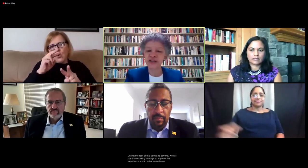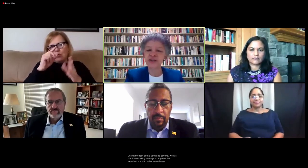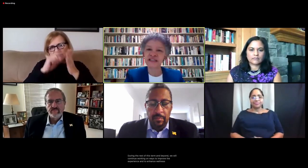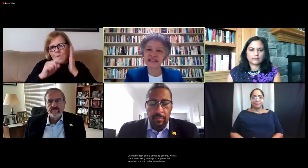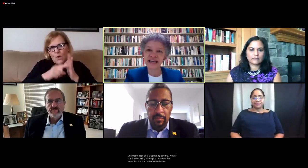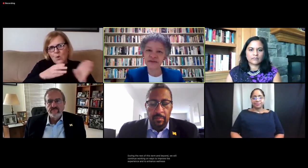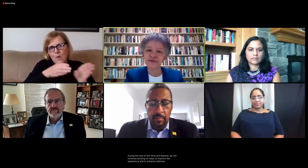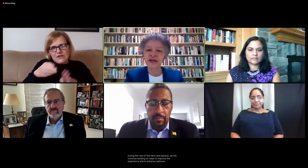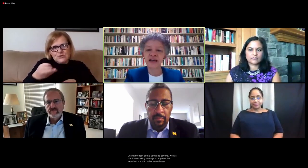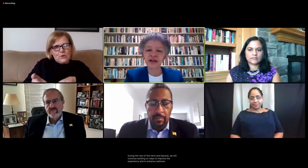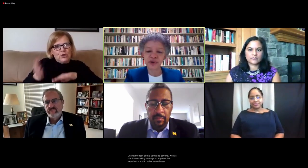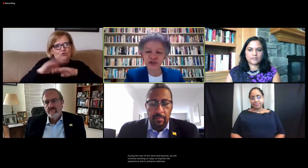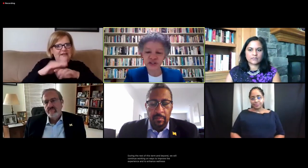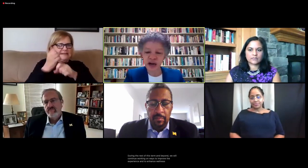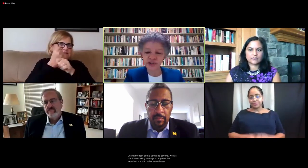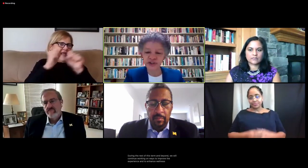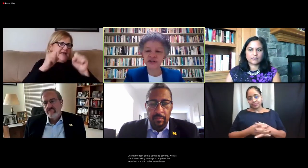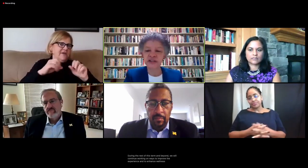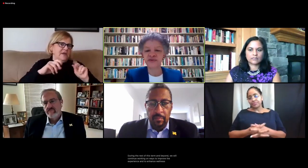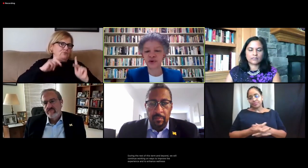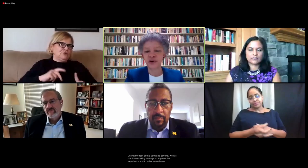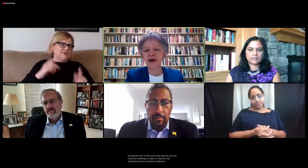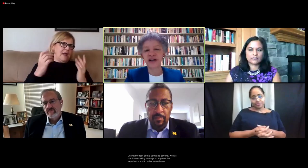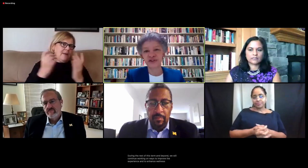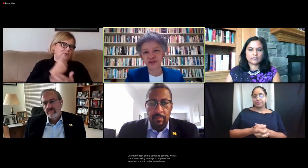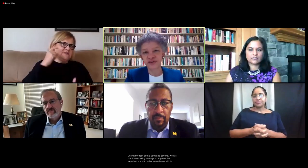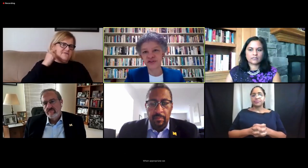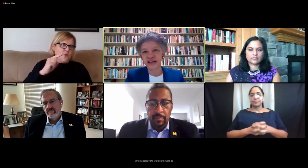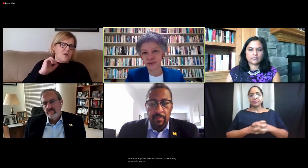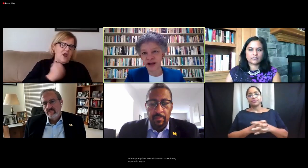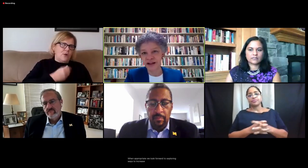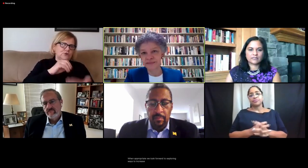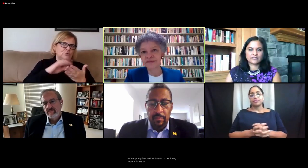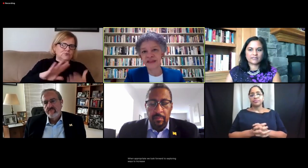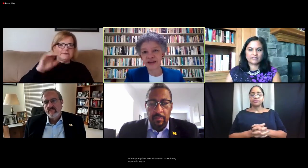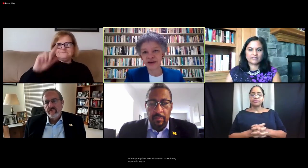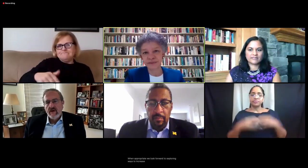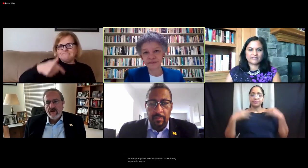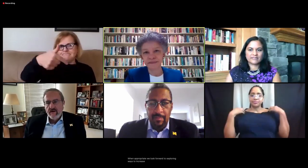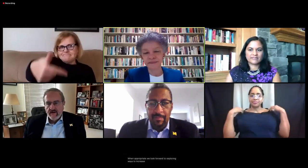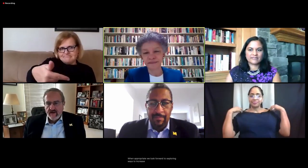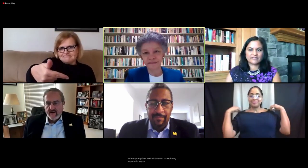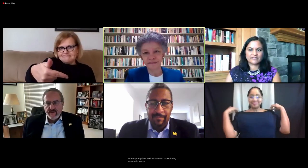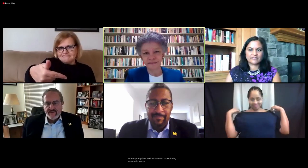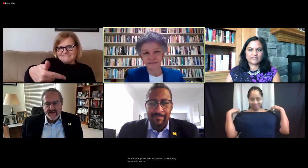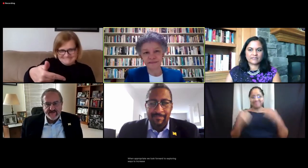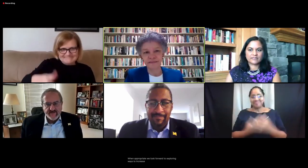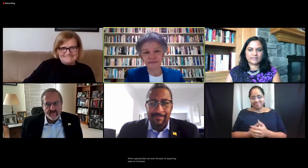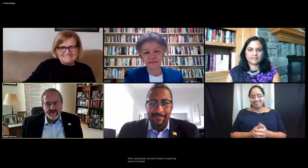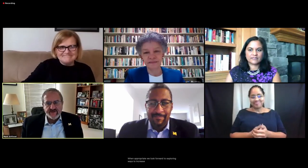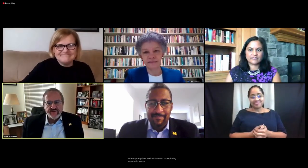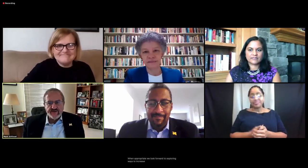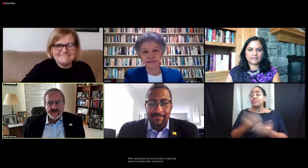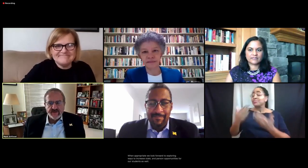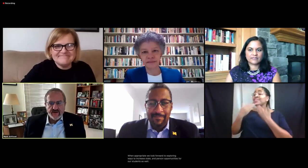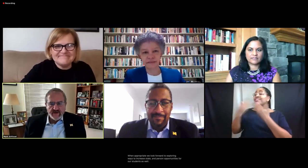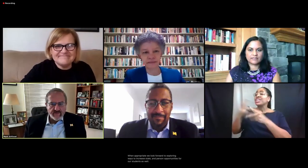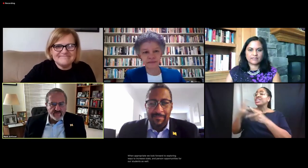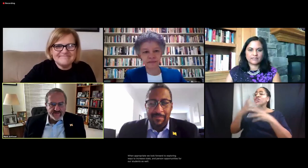to increase safe in-person opportunities for our students as well. Thank you. Thanks very much, Susan.